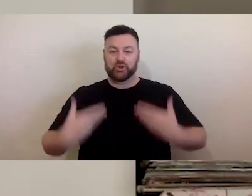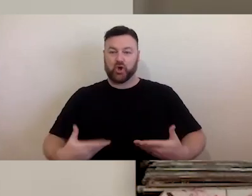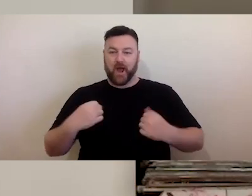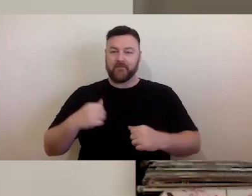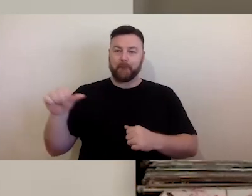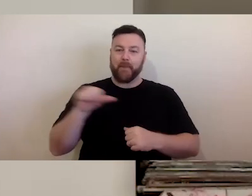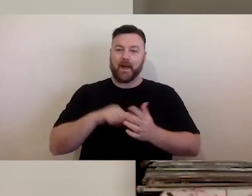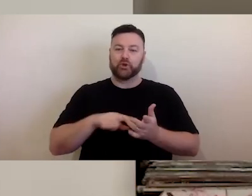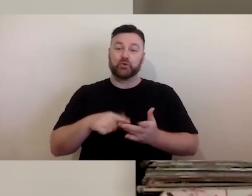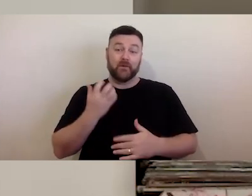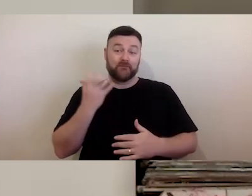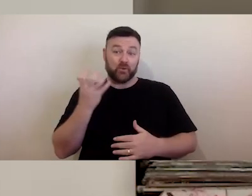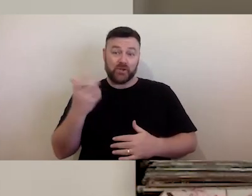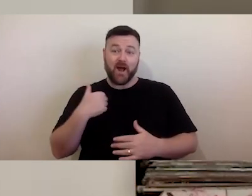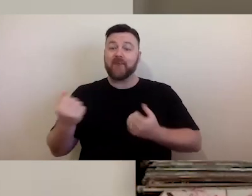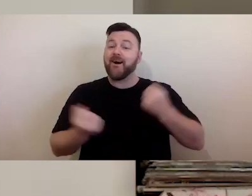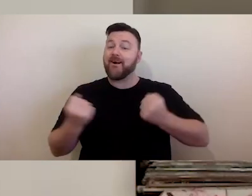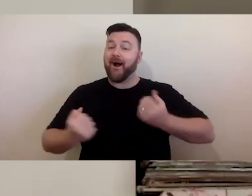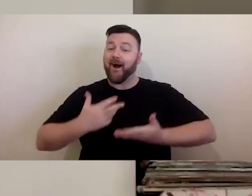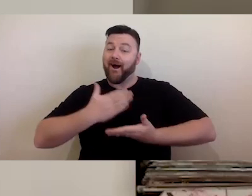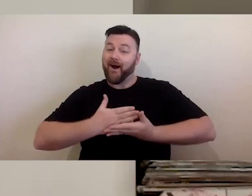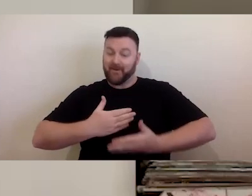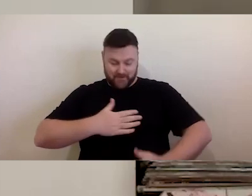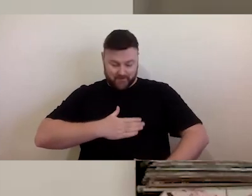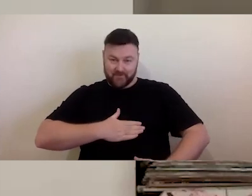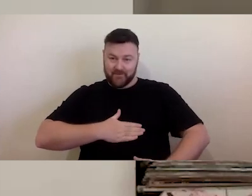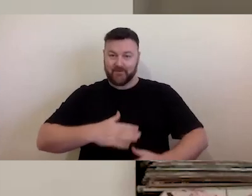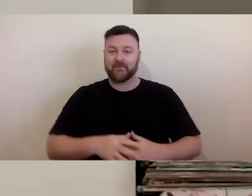and the picture of the DeLorean from the movie. I'm surrounded by my